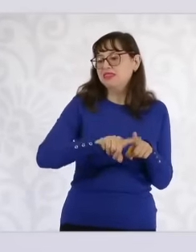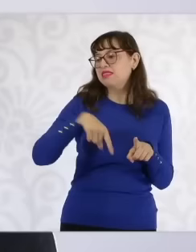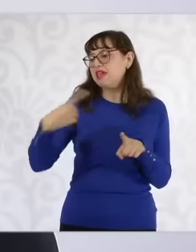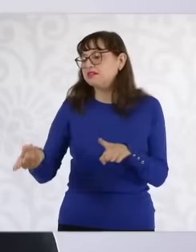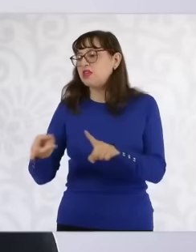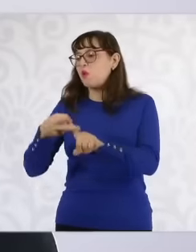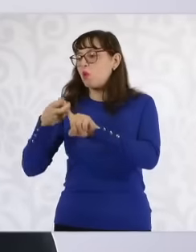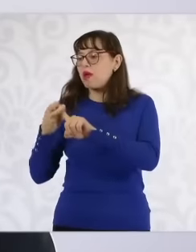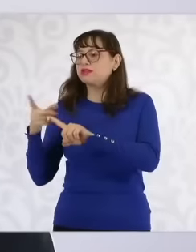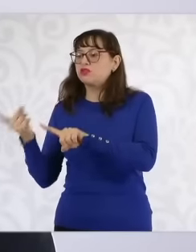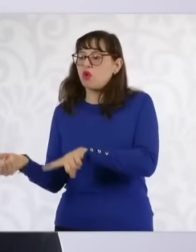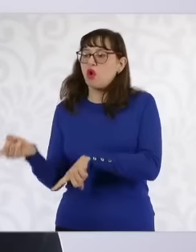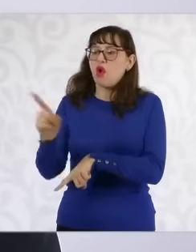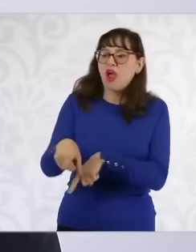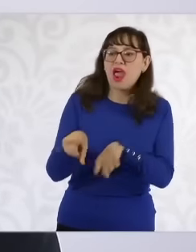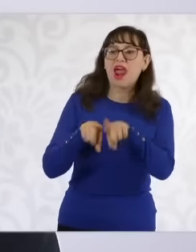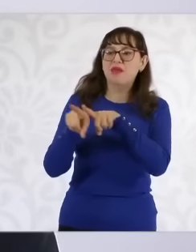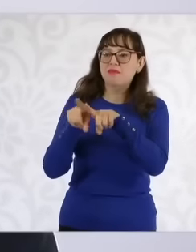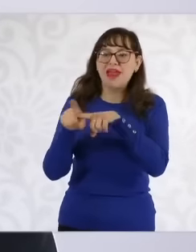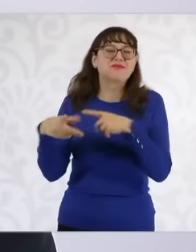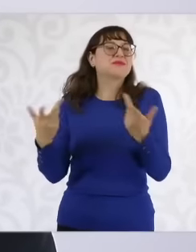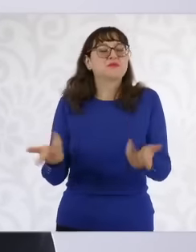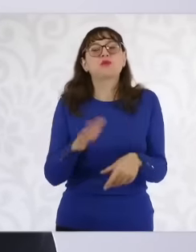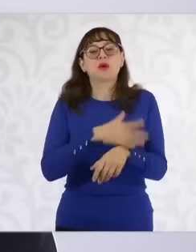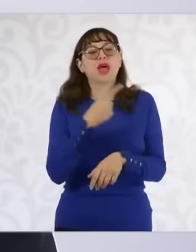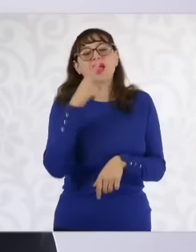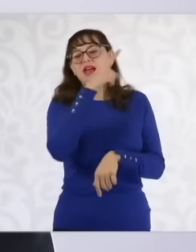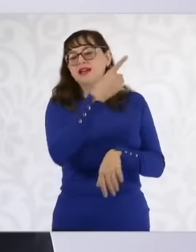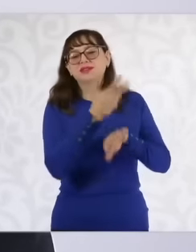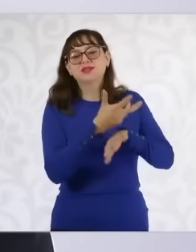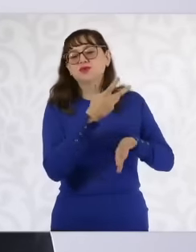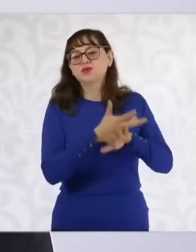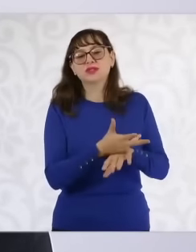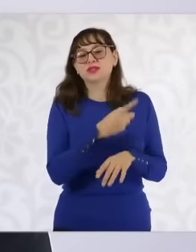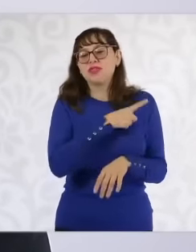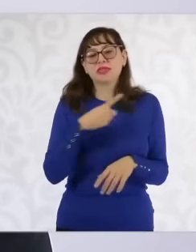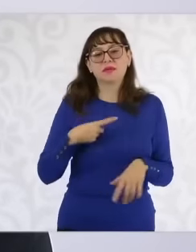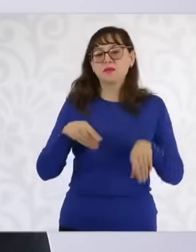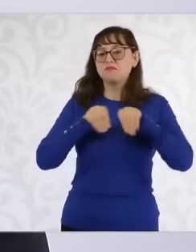that are also public and we all know them. So That file is being put together and is